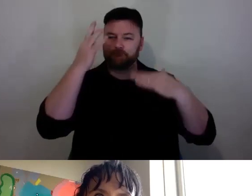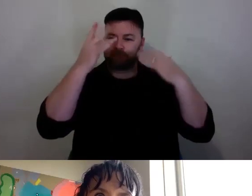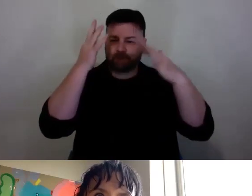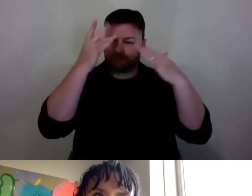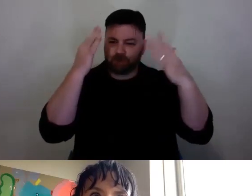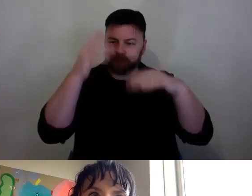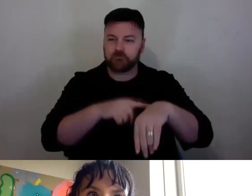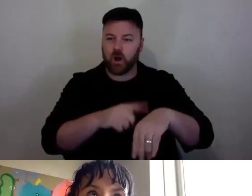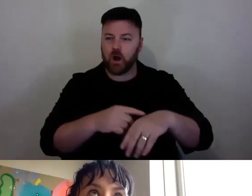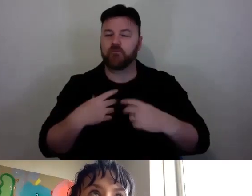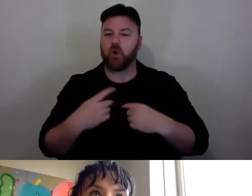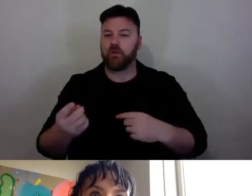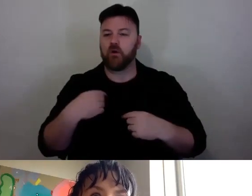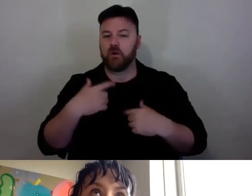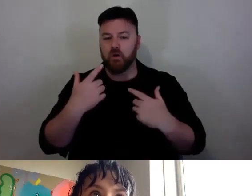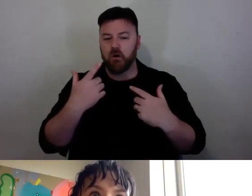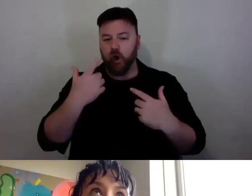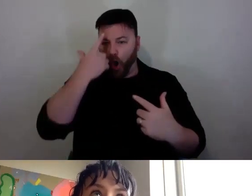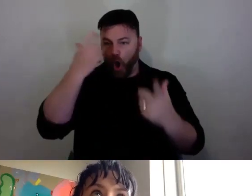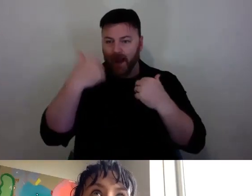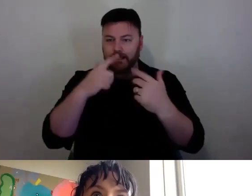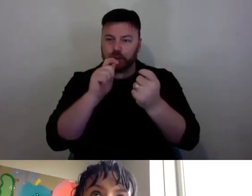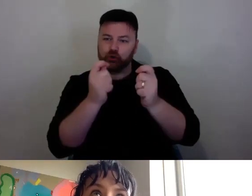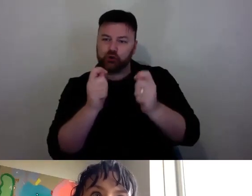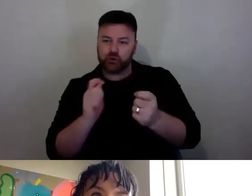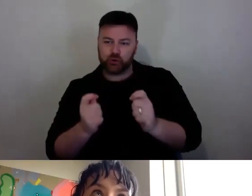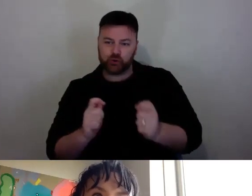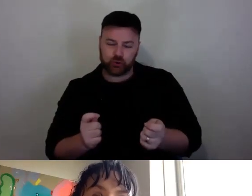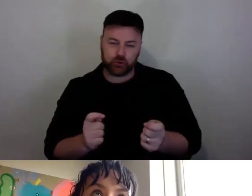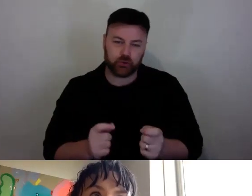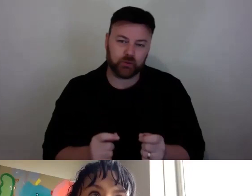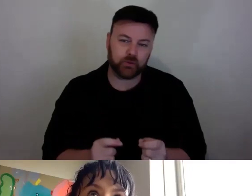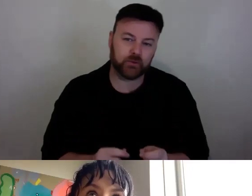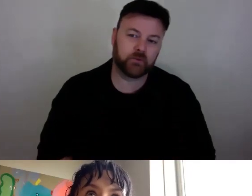kind of shift often works and you sort of can come down from pushing